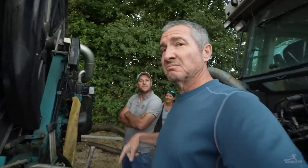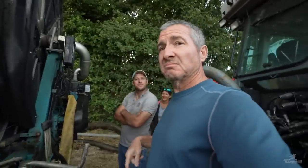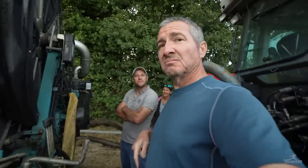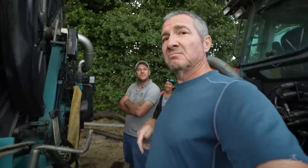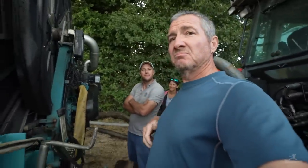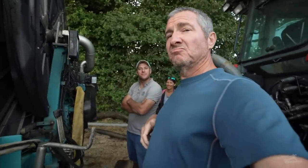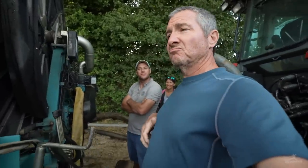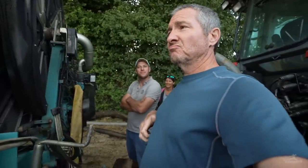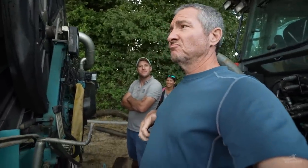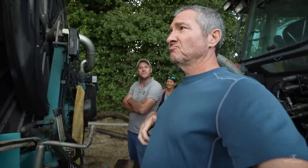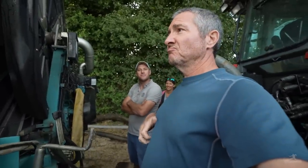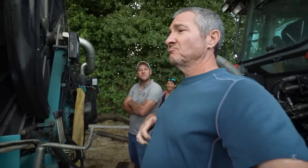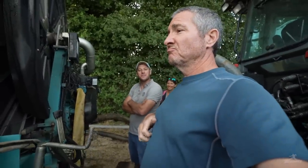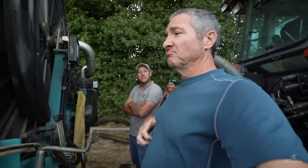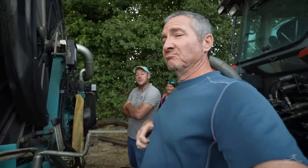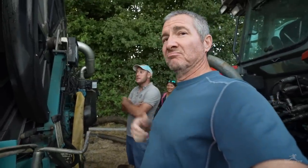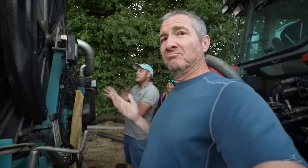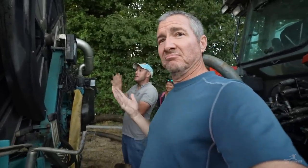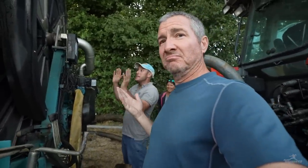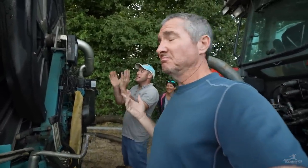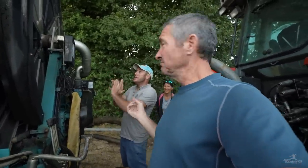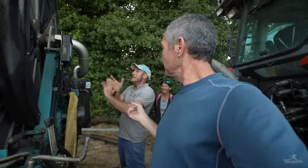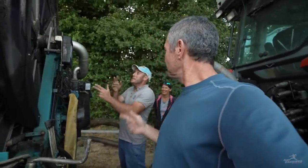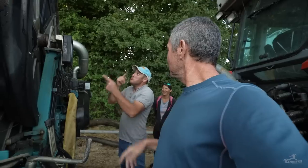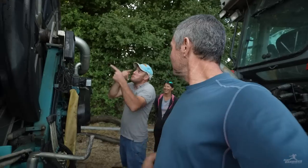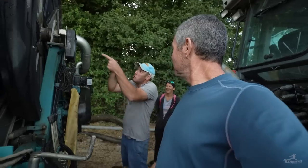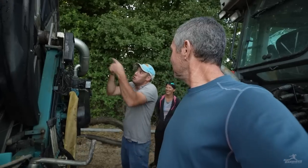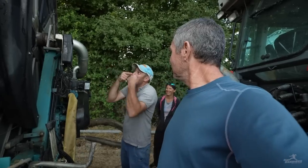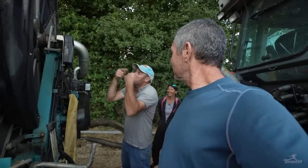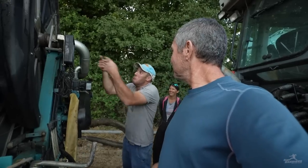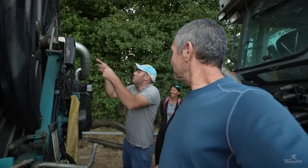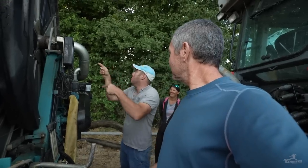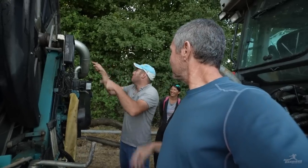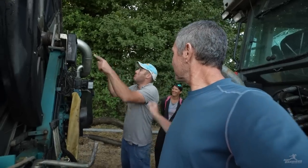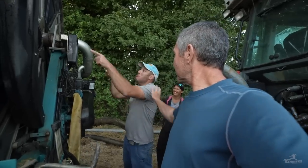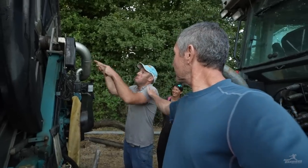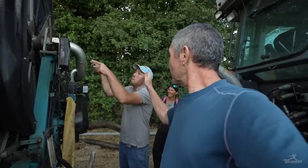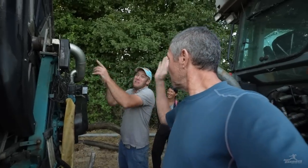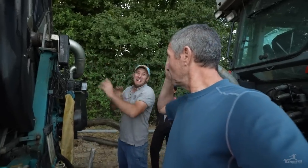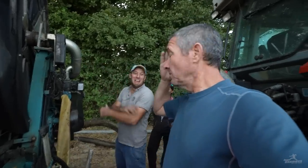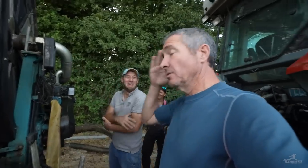Are you just waiting around? I’m keeping an eye on things here.